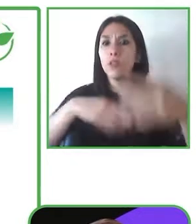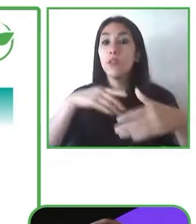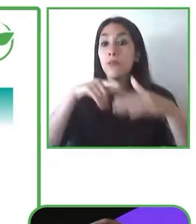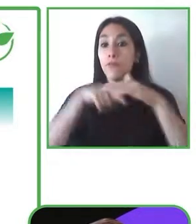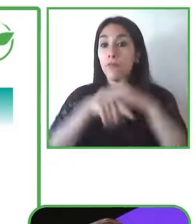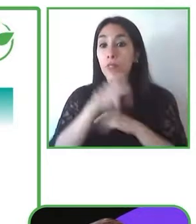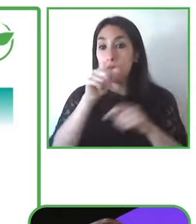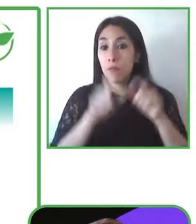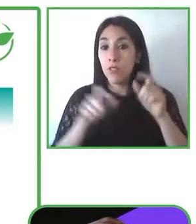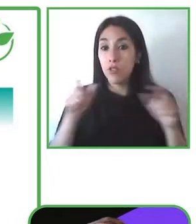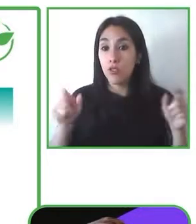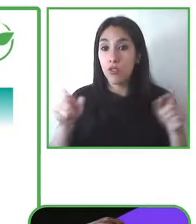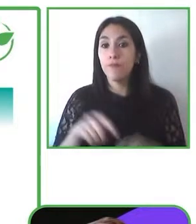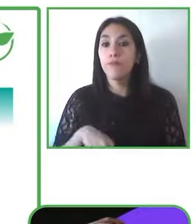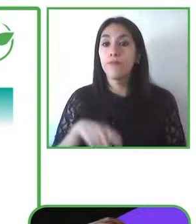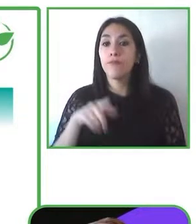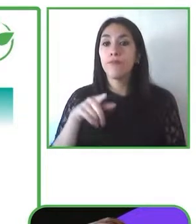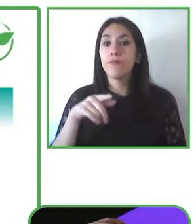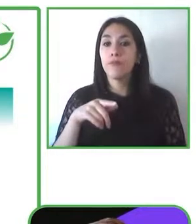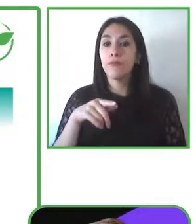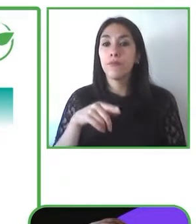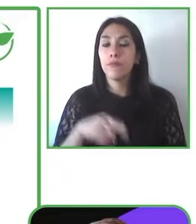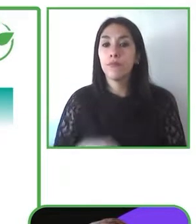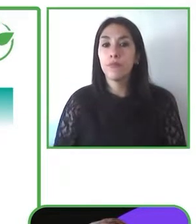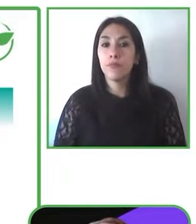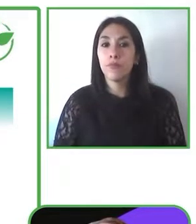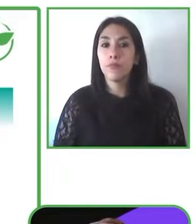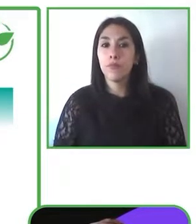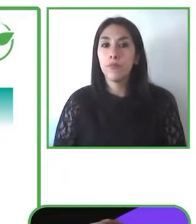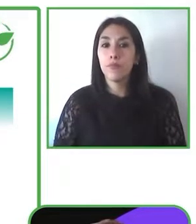defined by Ato's employees support with its first value to be inclusive